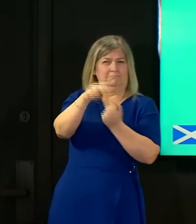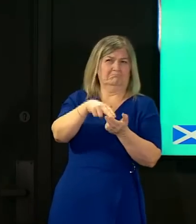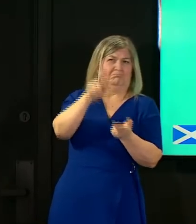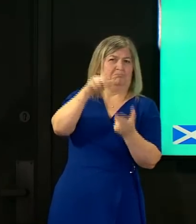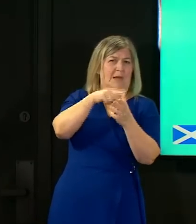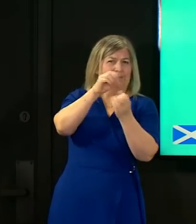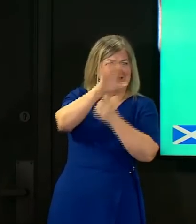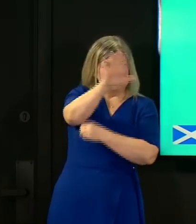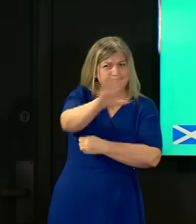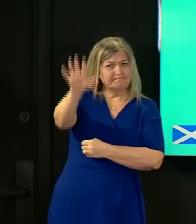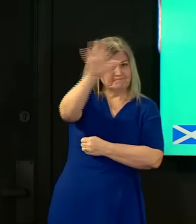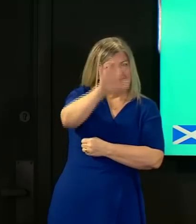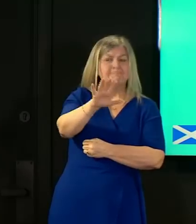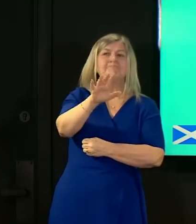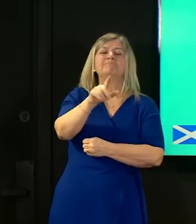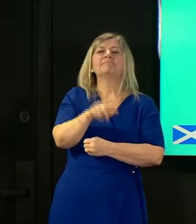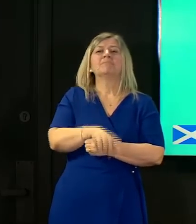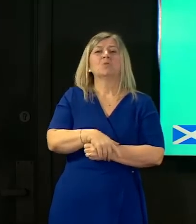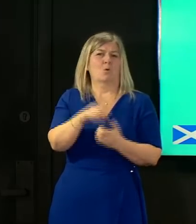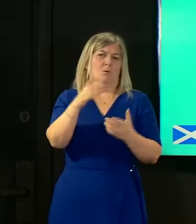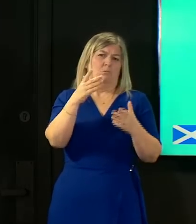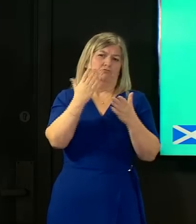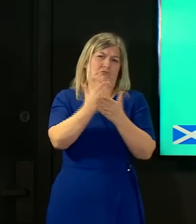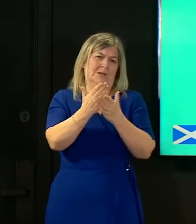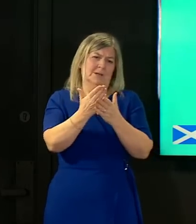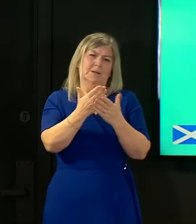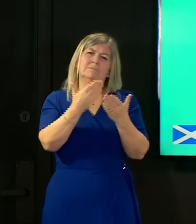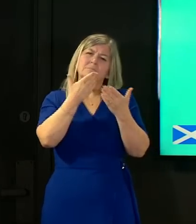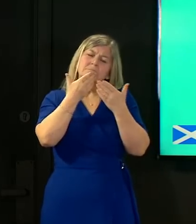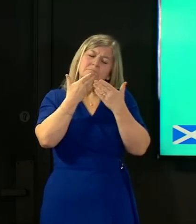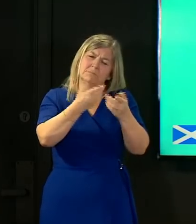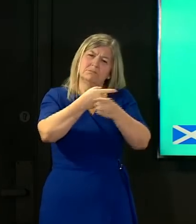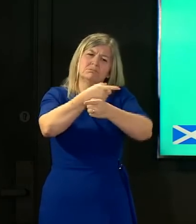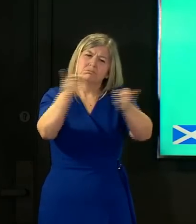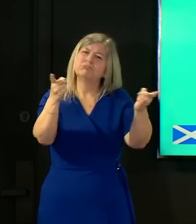tribute to colleagues in public health scotland and the local public health team and nhs grampian